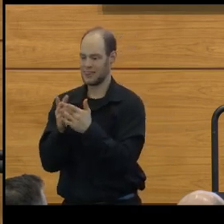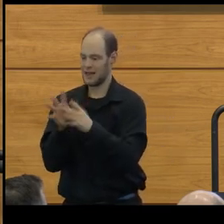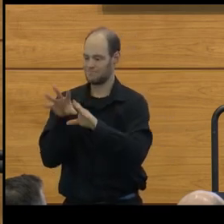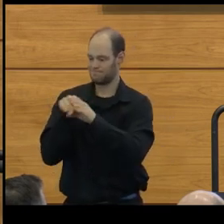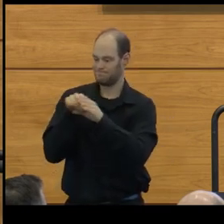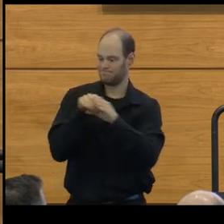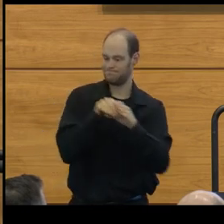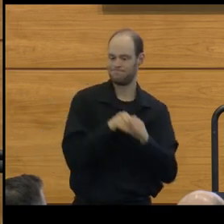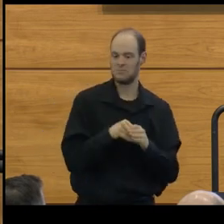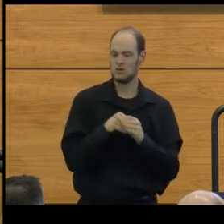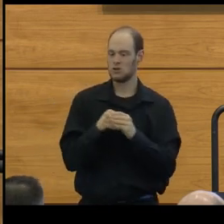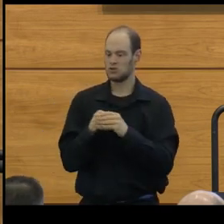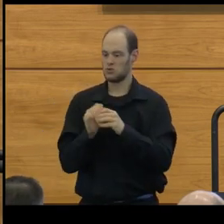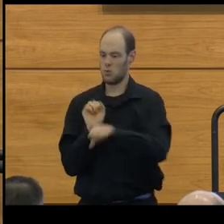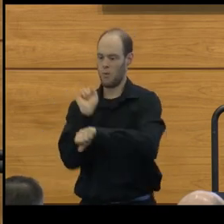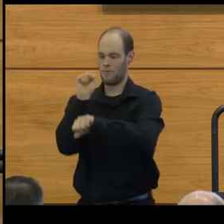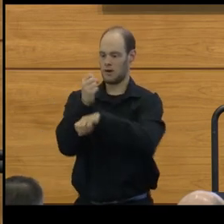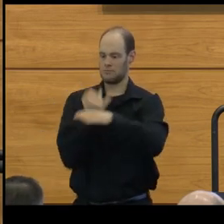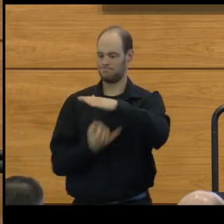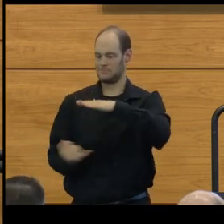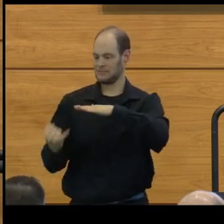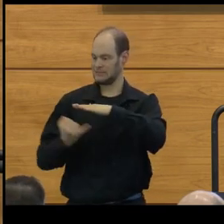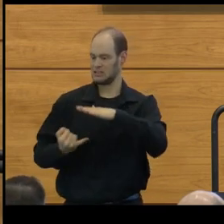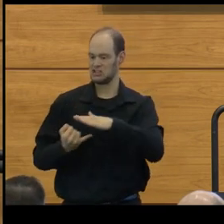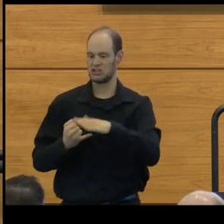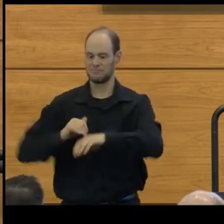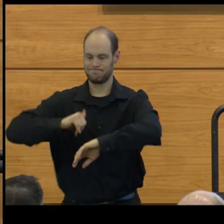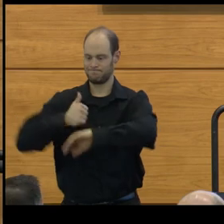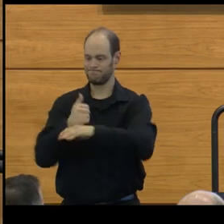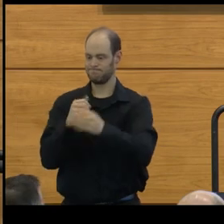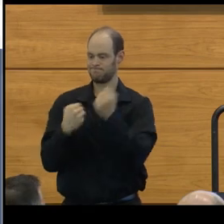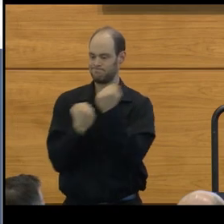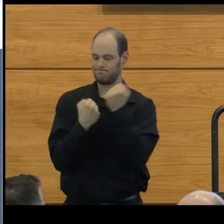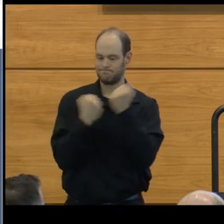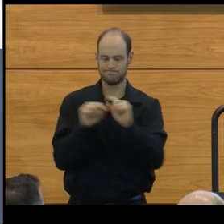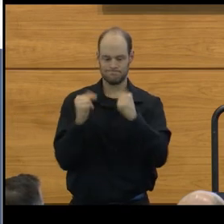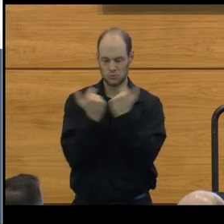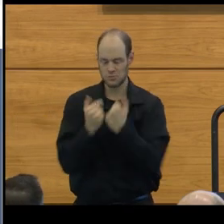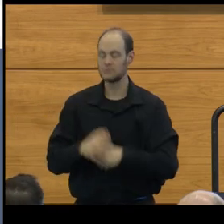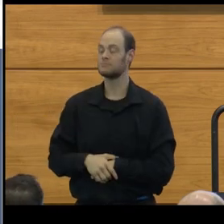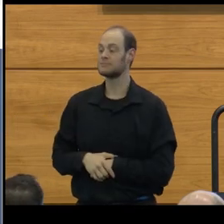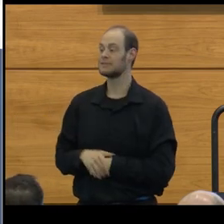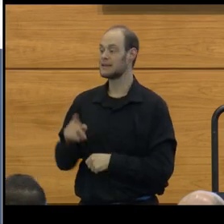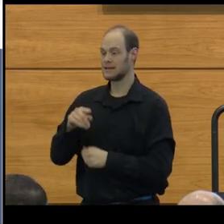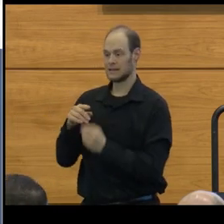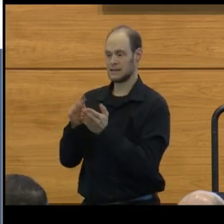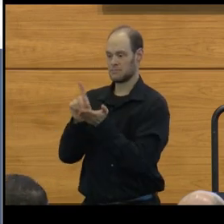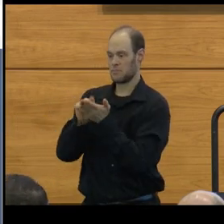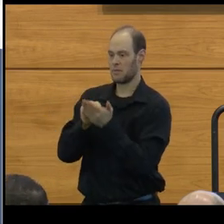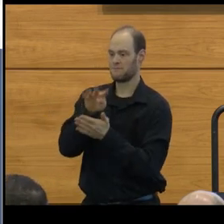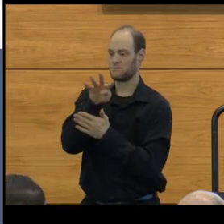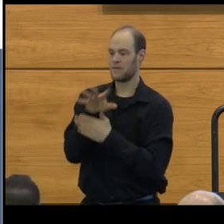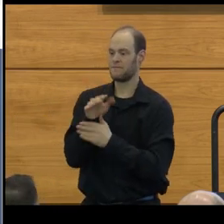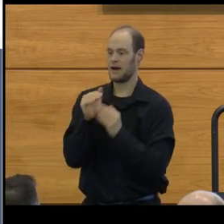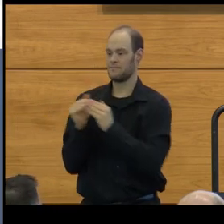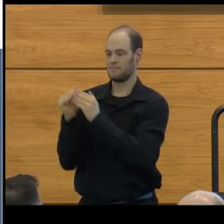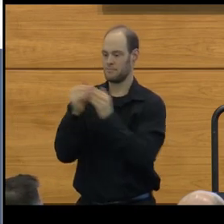to overcome isolation and build supportive groups. He has published 45 peer reviewed articles,